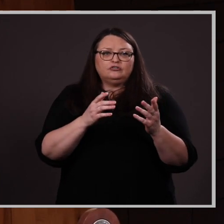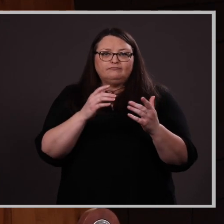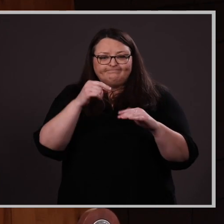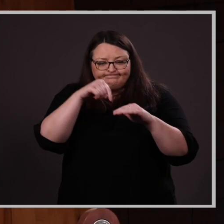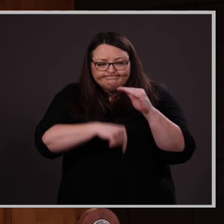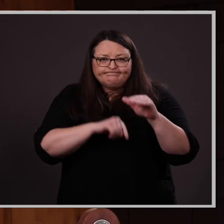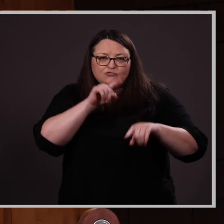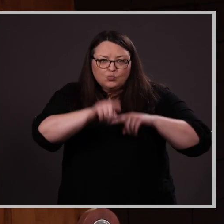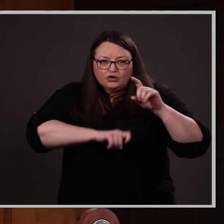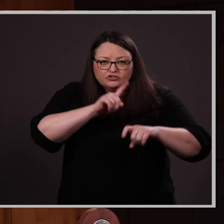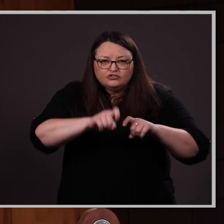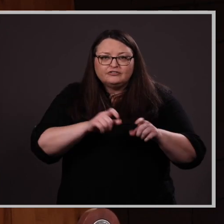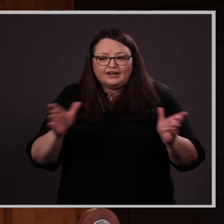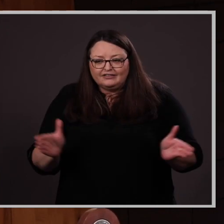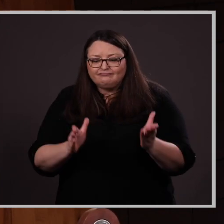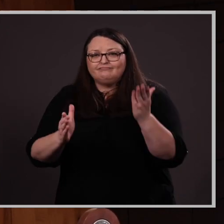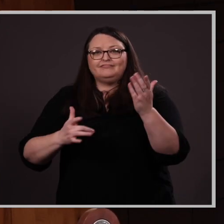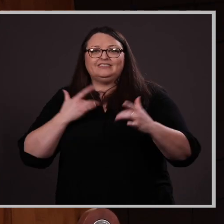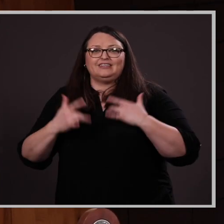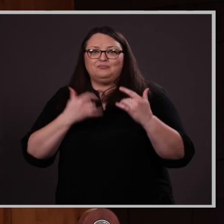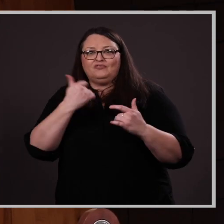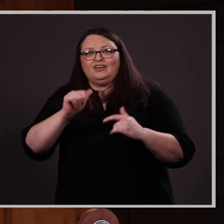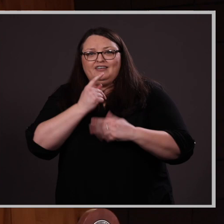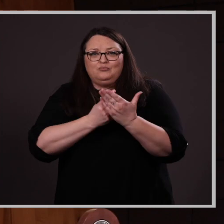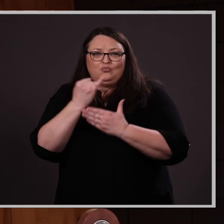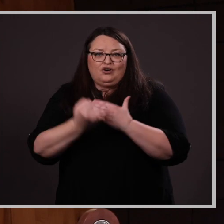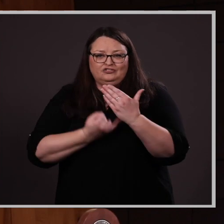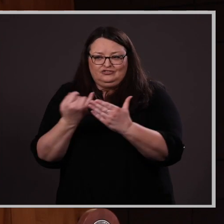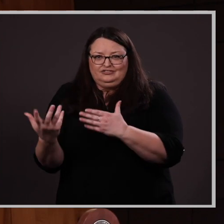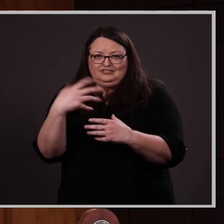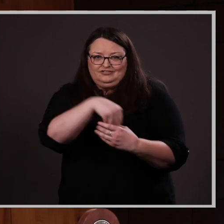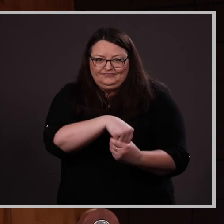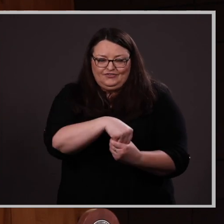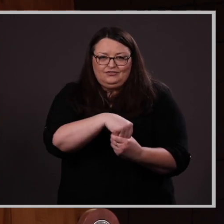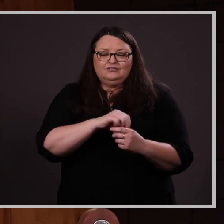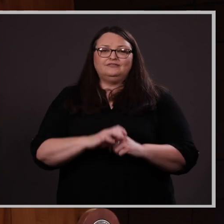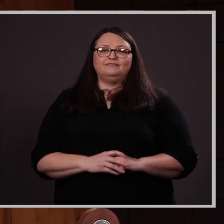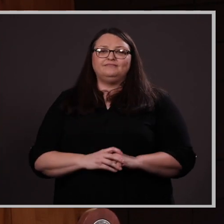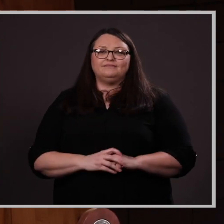and excitement for any project she is working on.